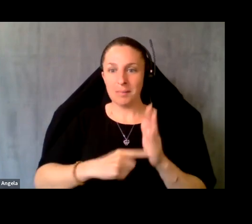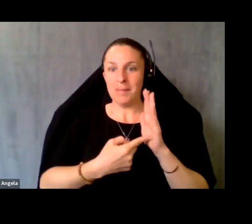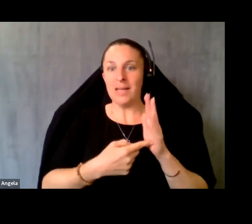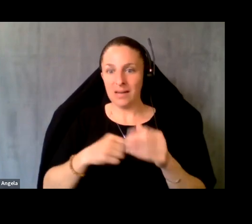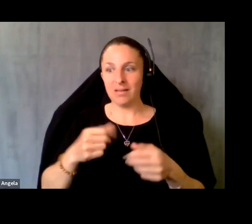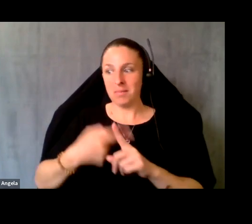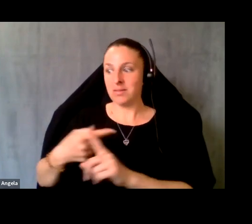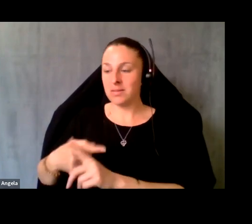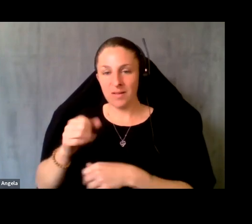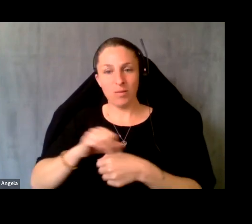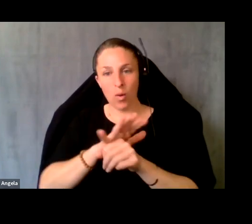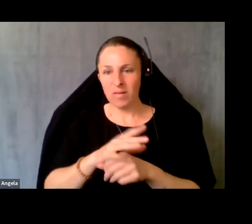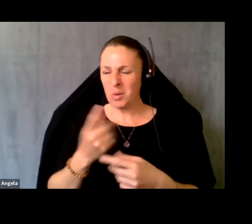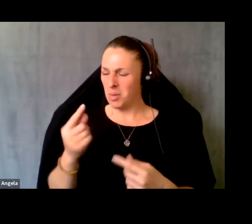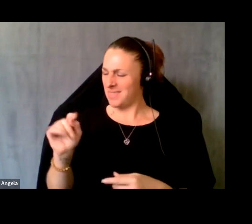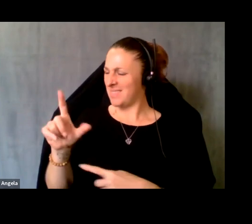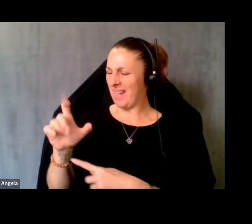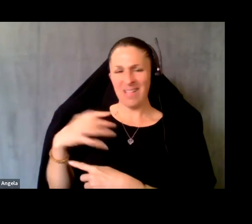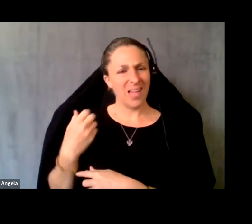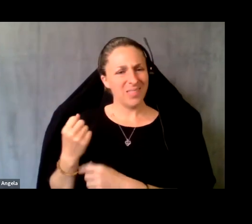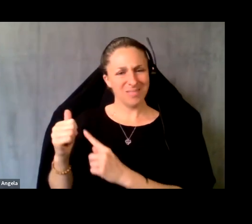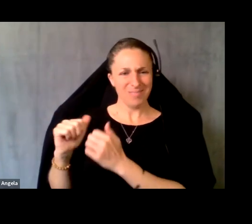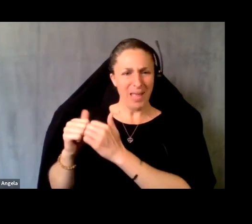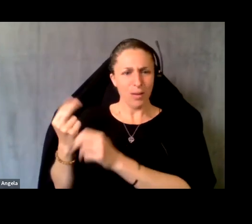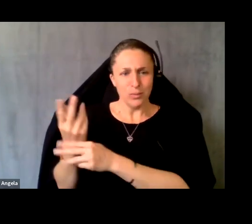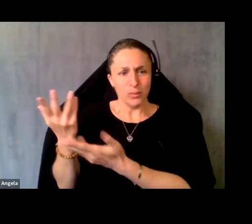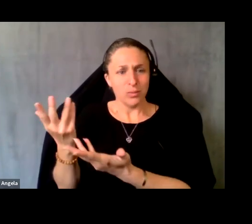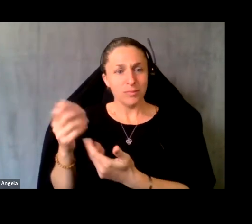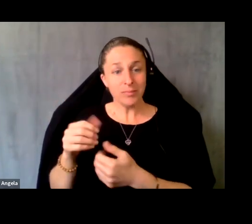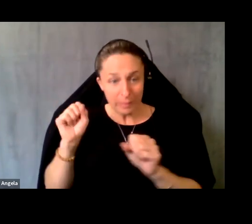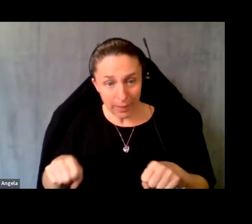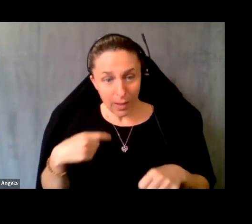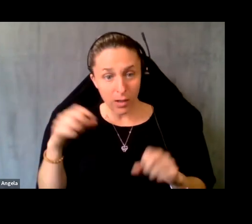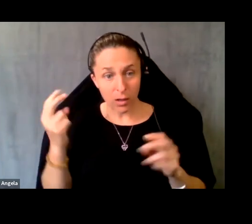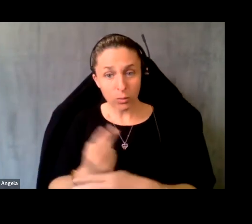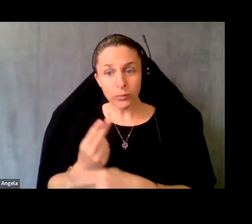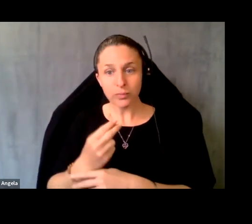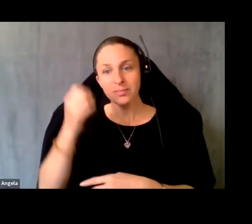what is this, Telehealth How do we? How do we use it? And can I use it? Because that one thing that